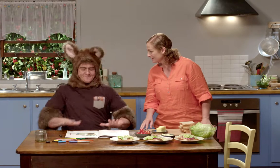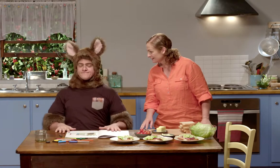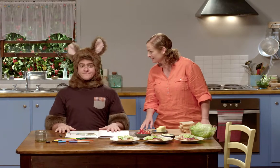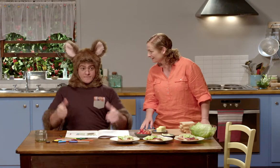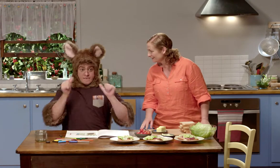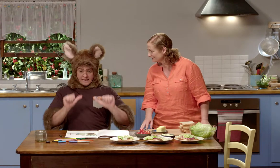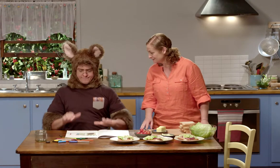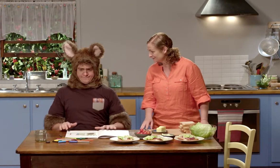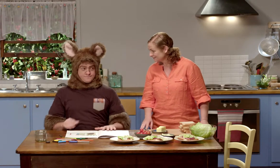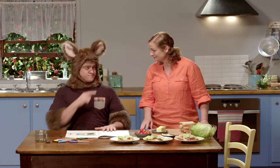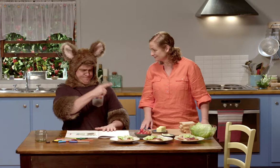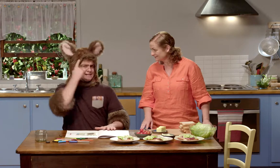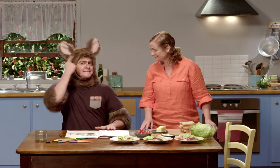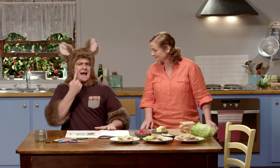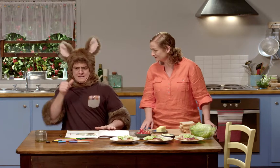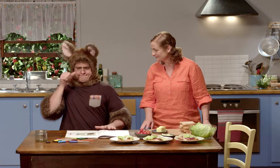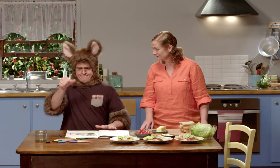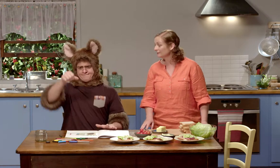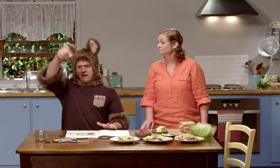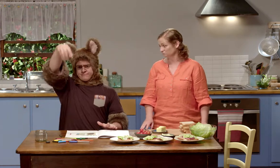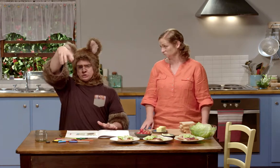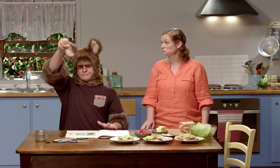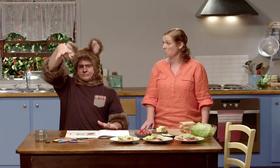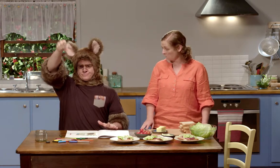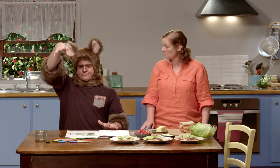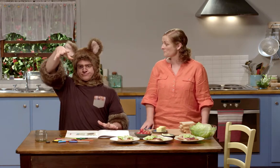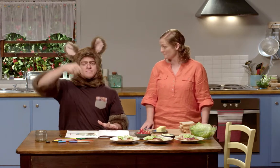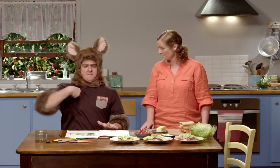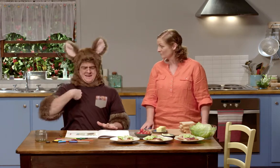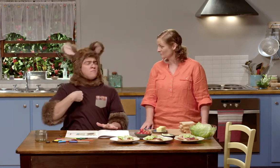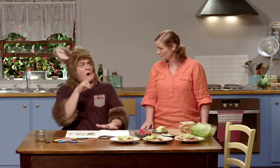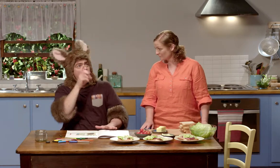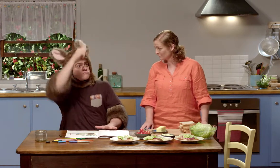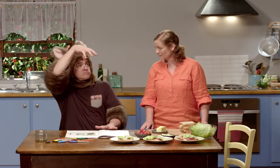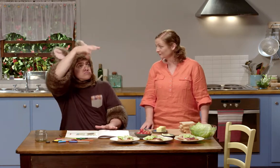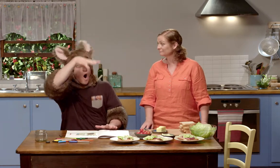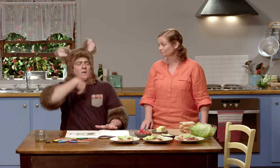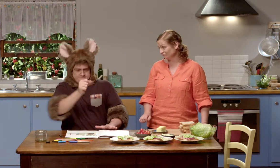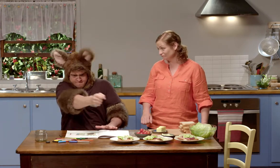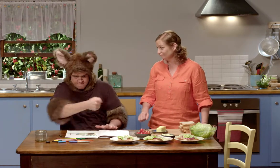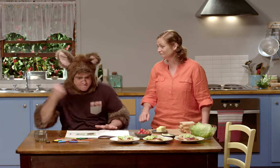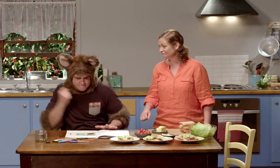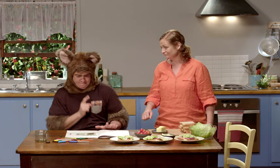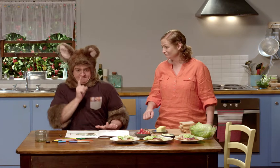Hmm, I remember. You flashed the doorbell so I opened the door and came out